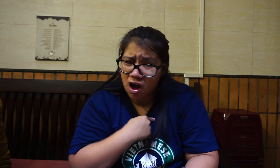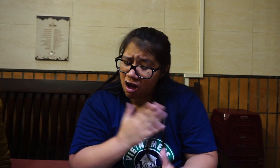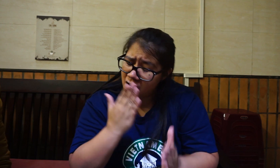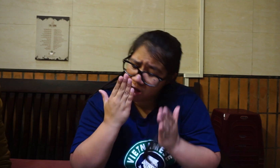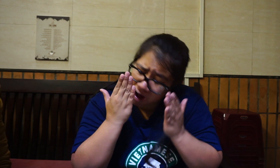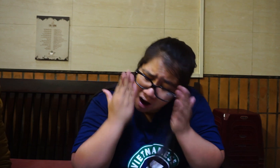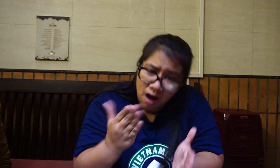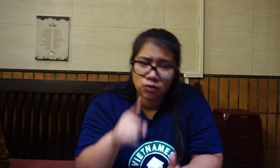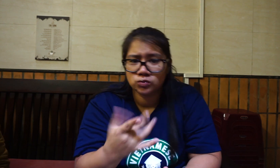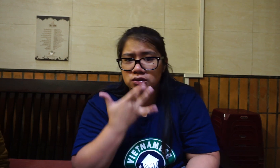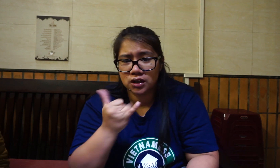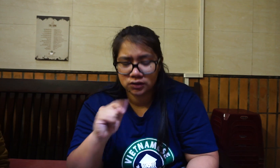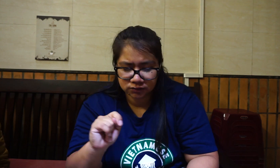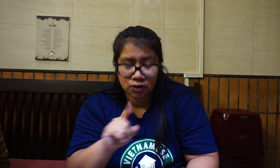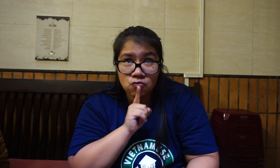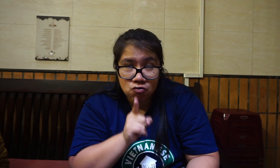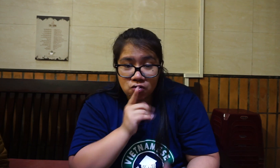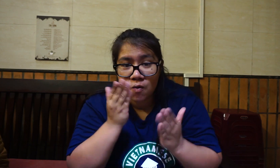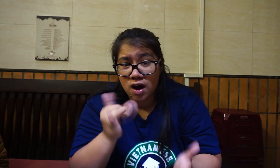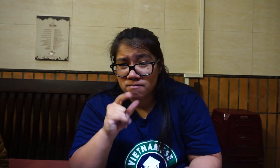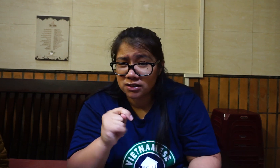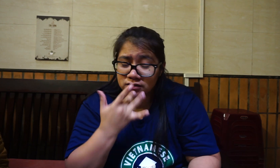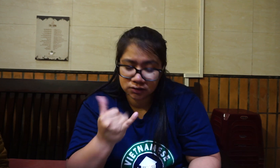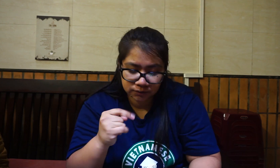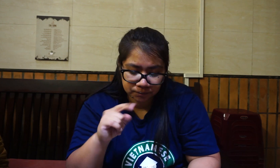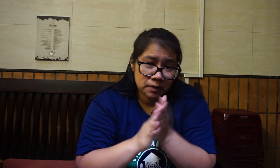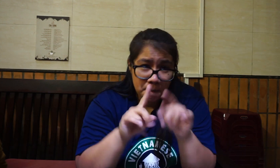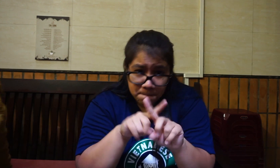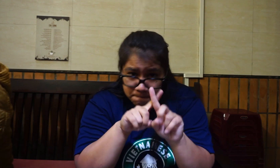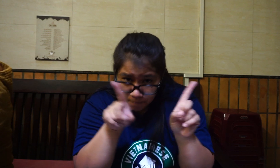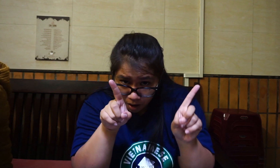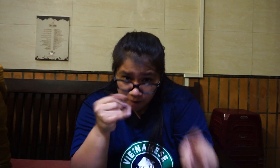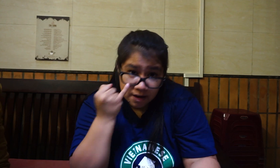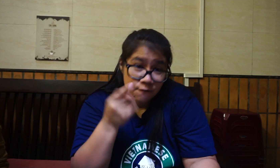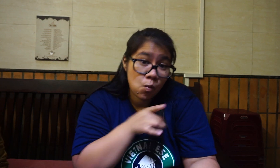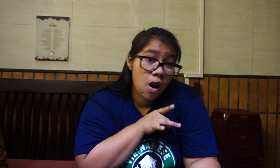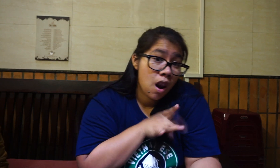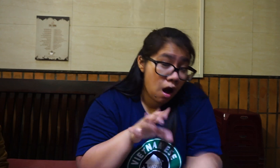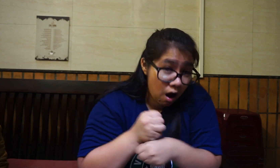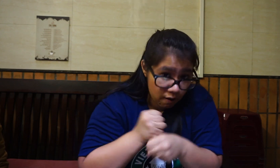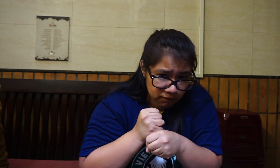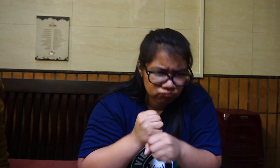I really recommend you to taste it I really, really recommend it But if you don't like coffee